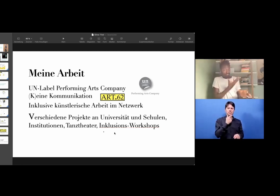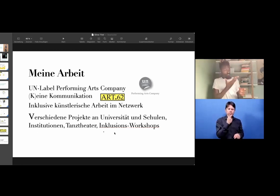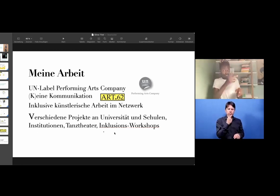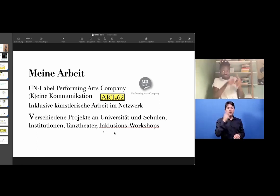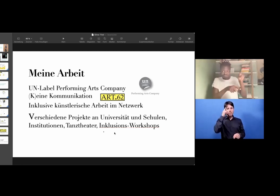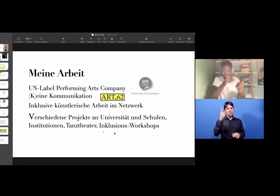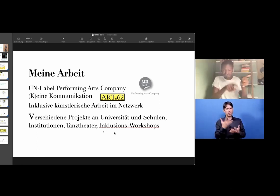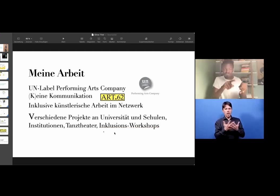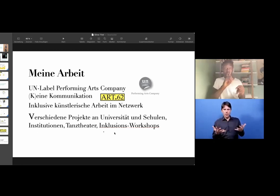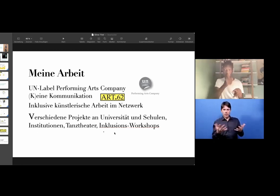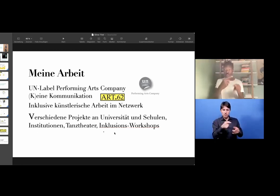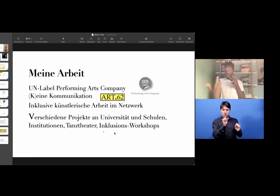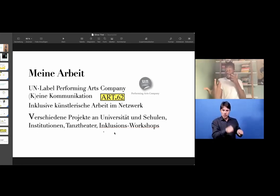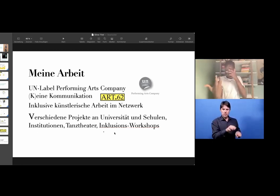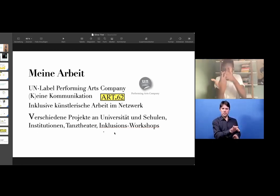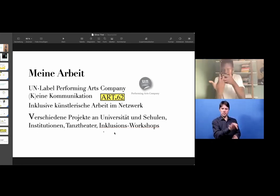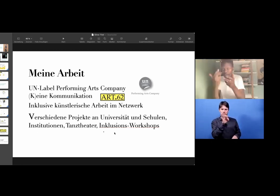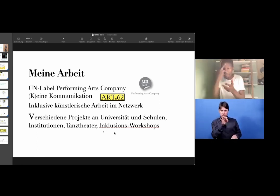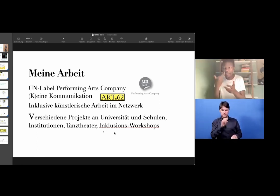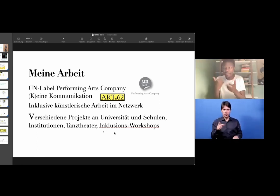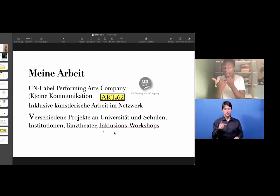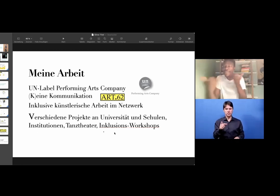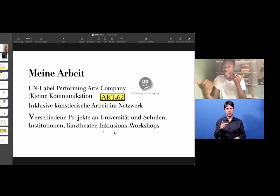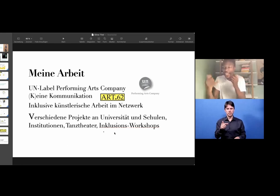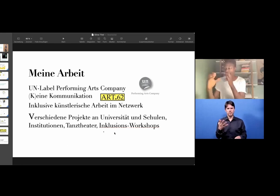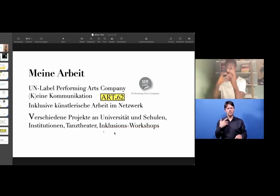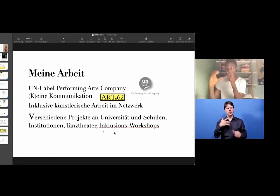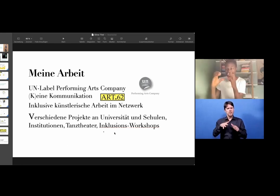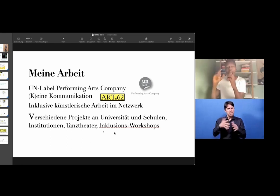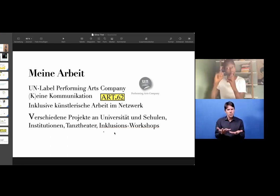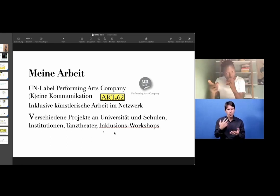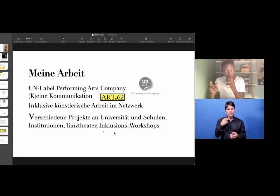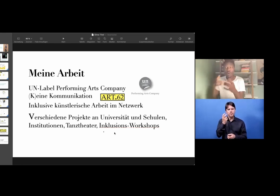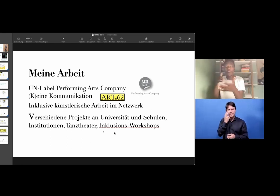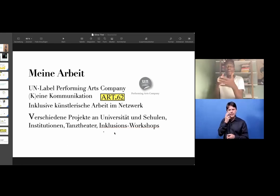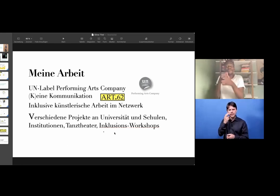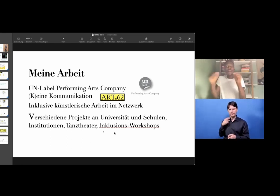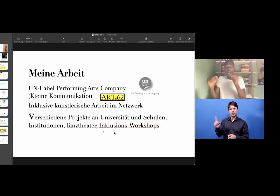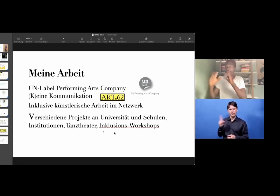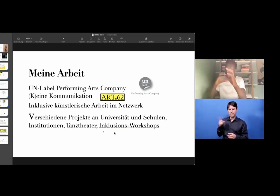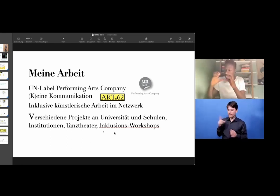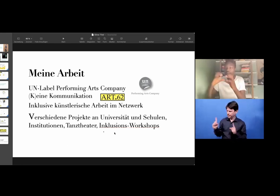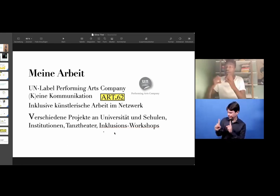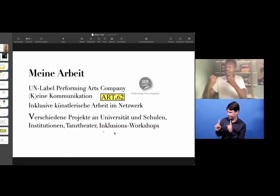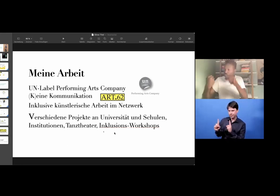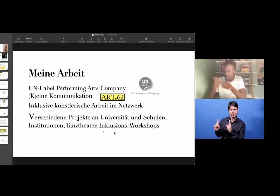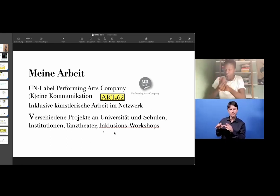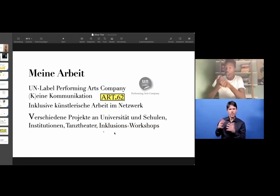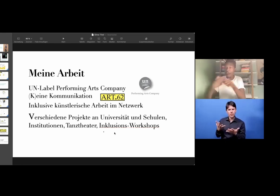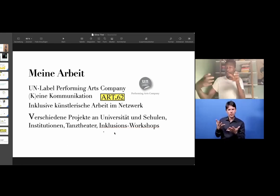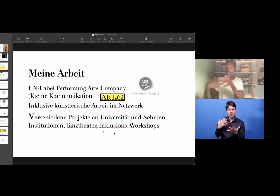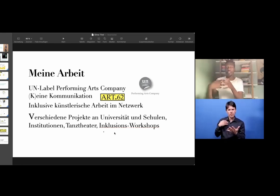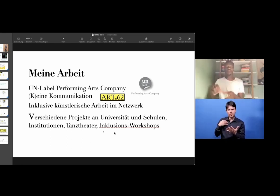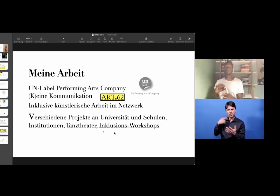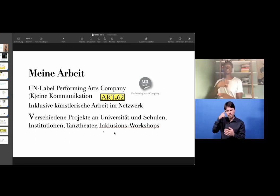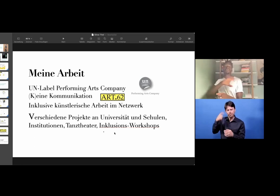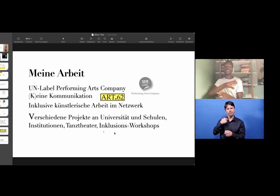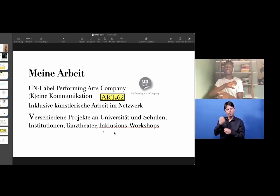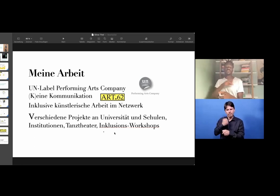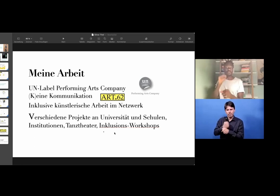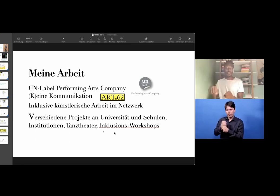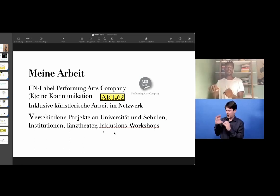or different forms of communication. We adjust our forms of communication in order to produce poetry.